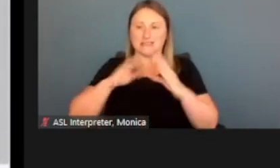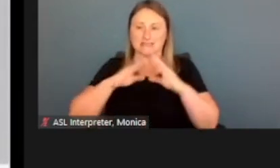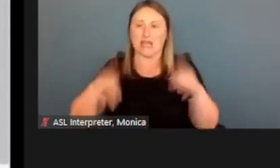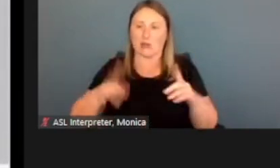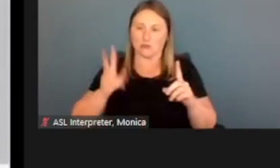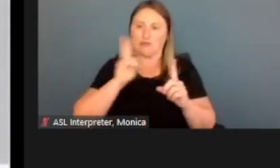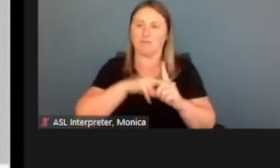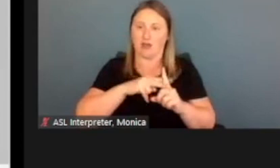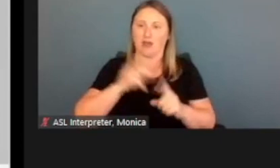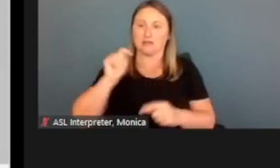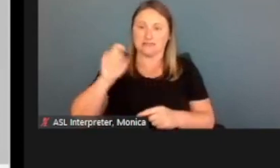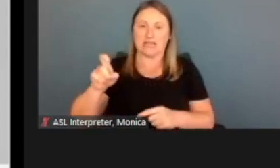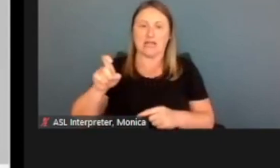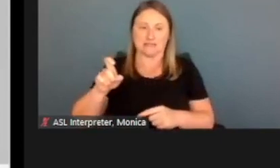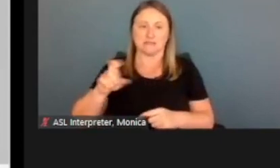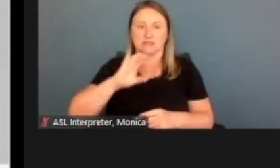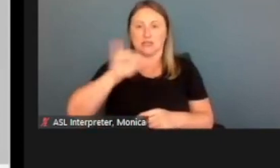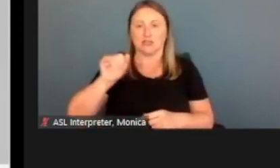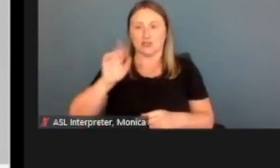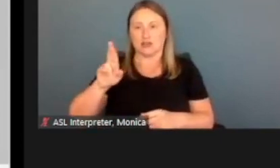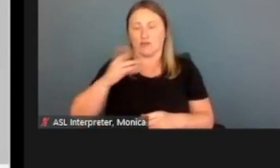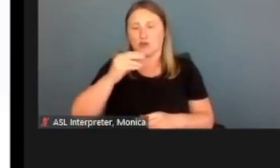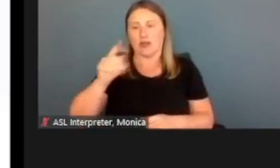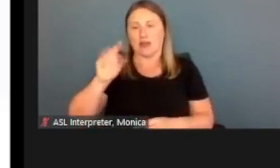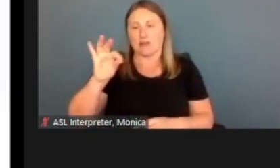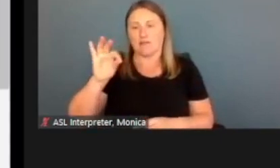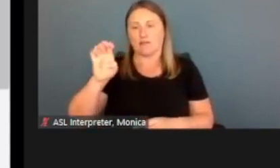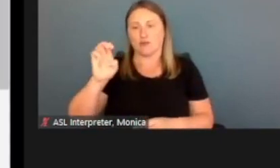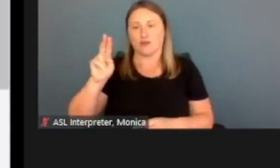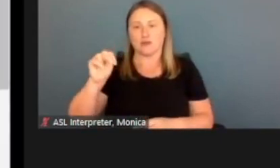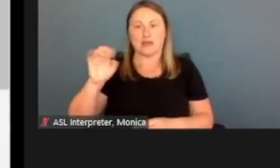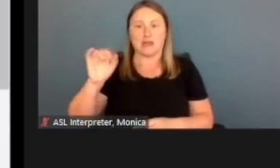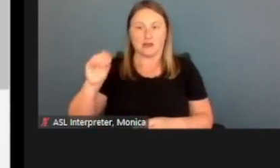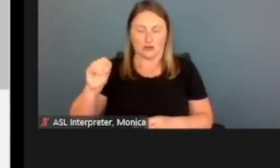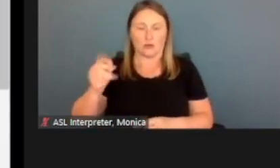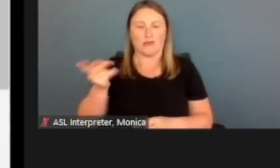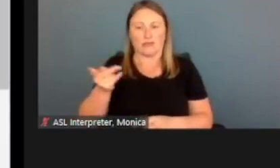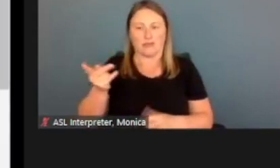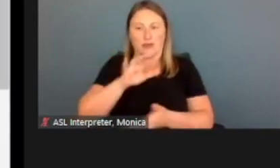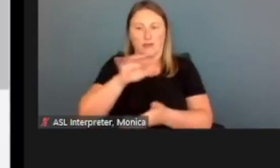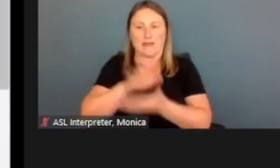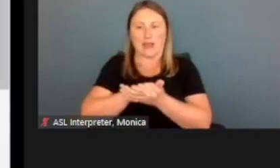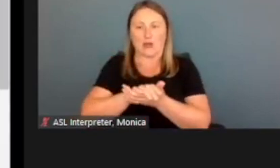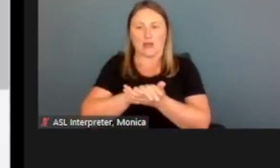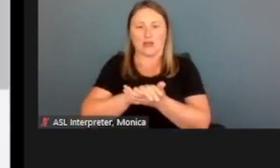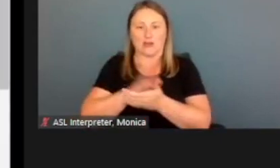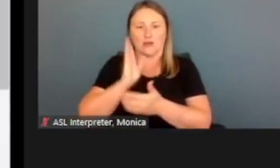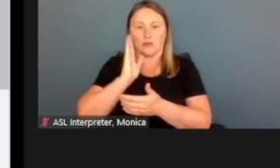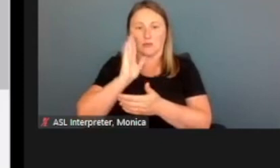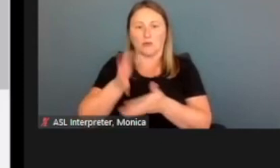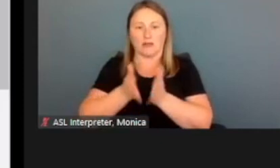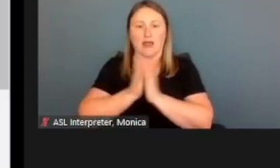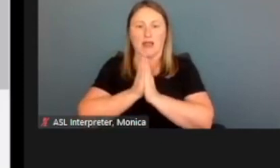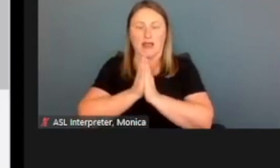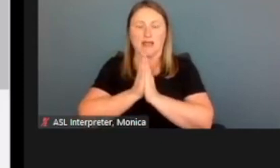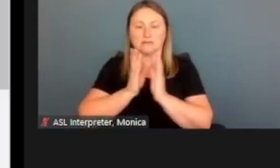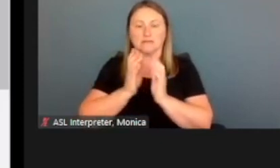Jennifer and Fernando. And because they're married it's gonna ask, do they plan to file jointly?